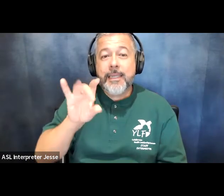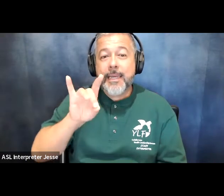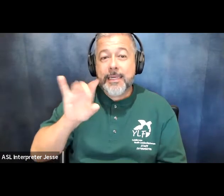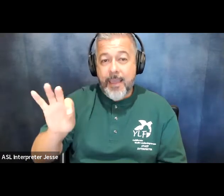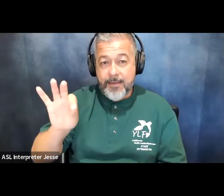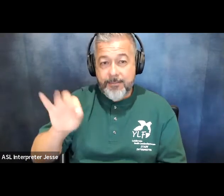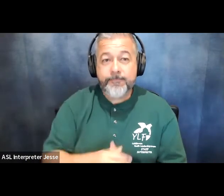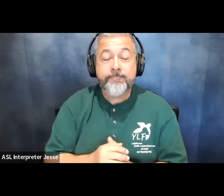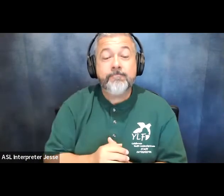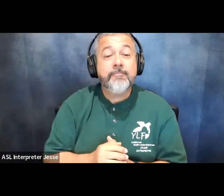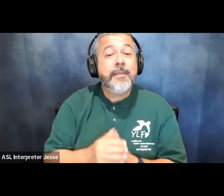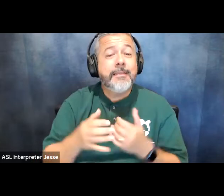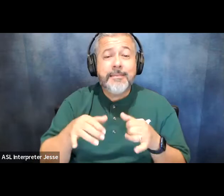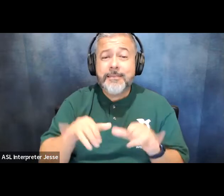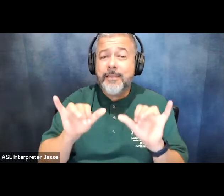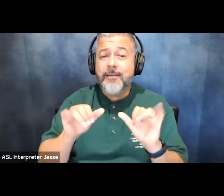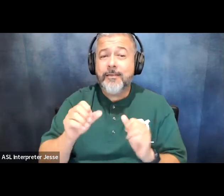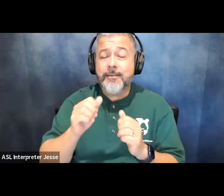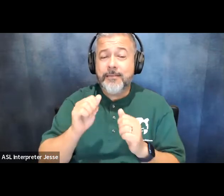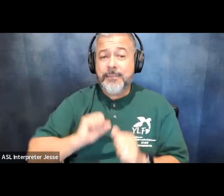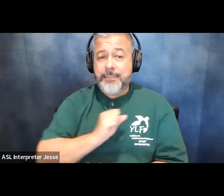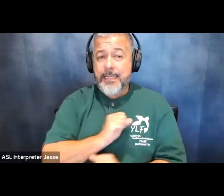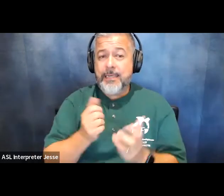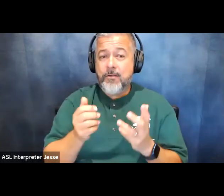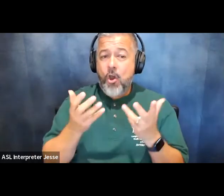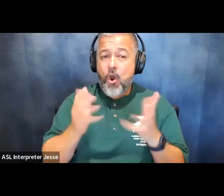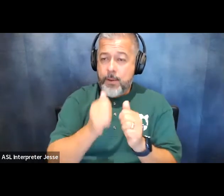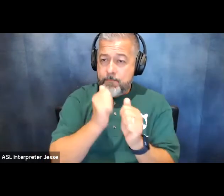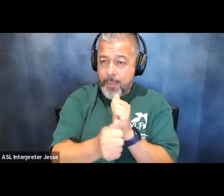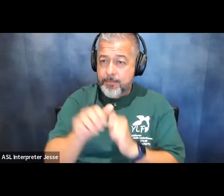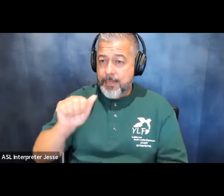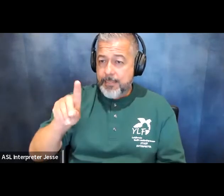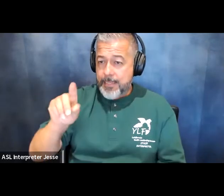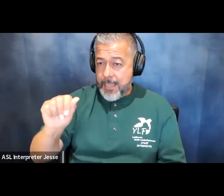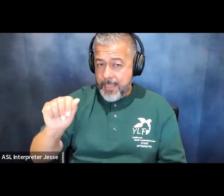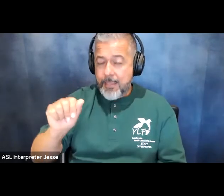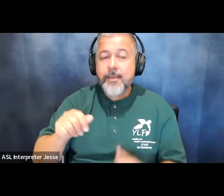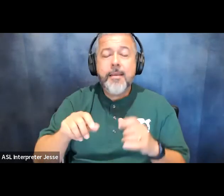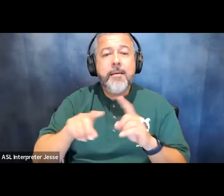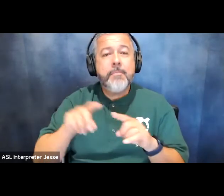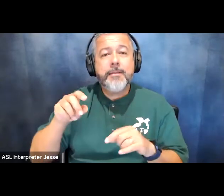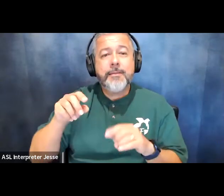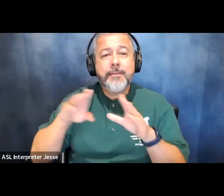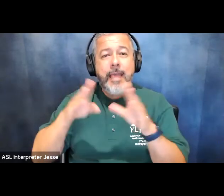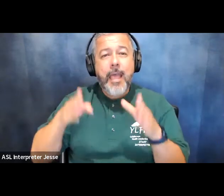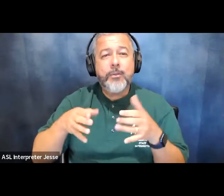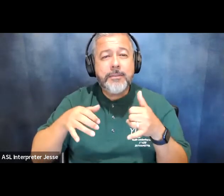even though the senate had already passed the ada the house was still stalling its full passage